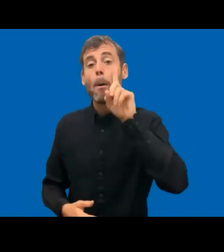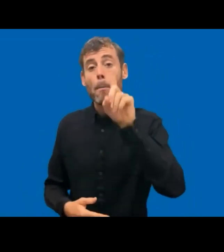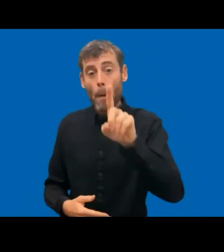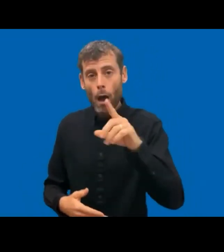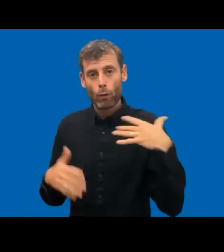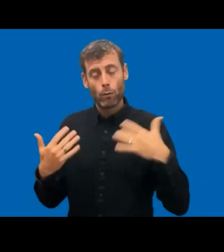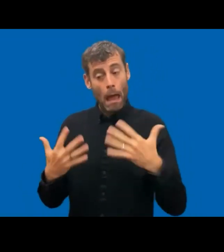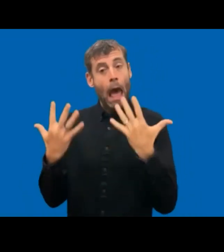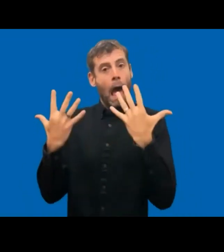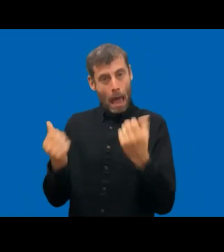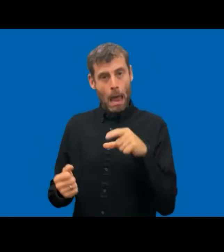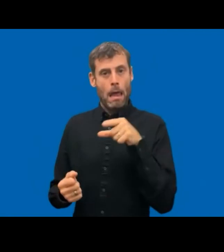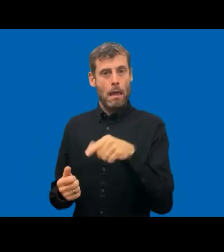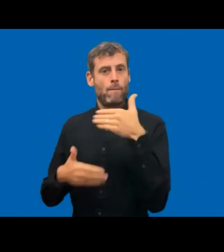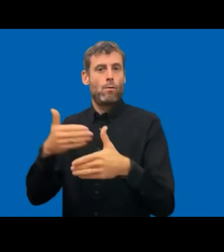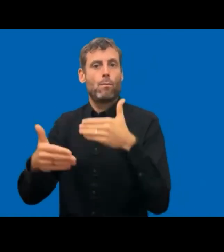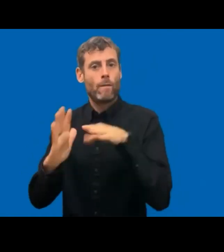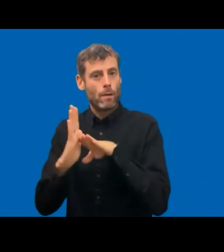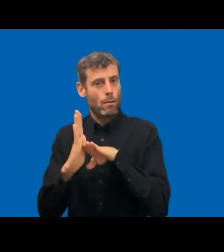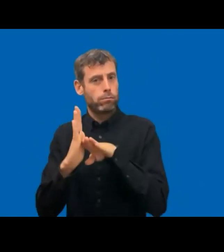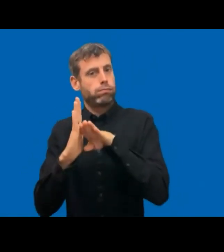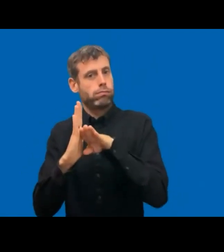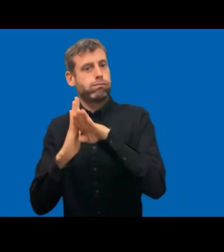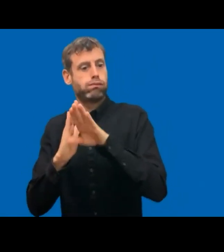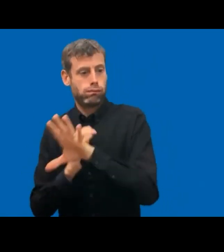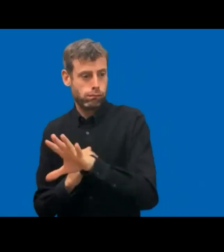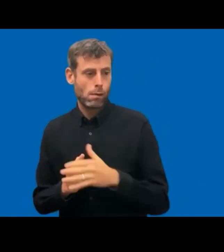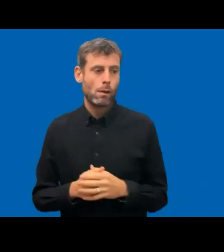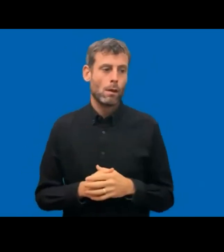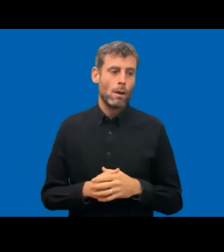of the legislation, unfortunately in many cases this is not possible because of lack